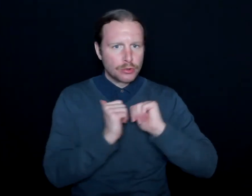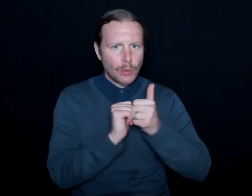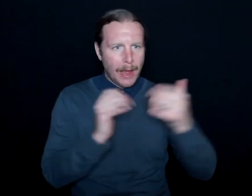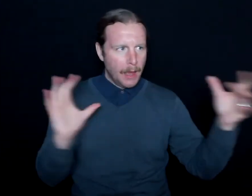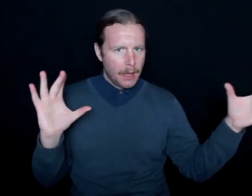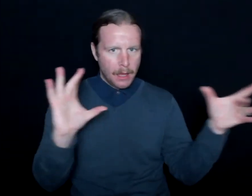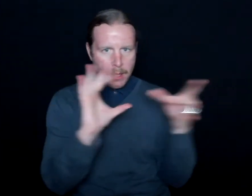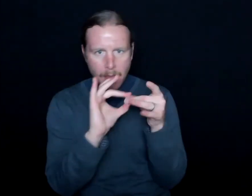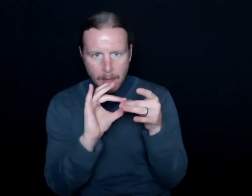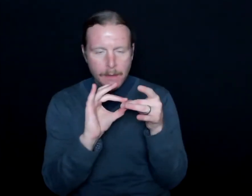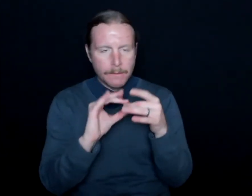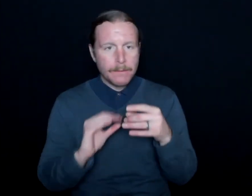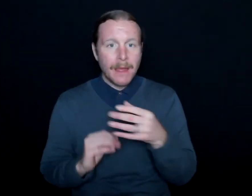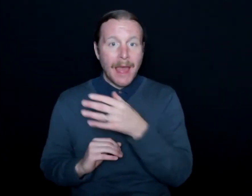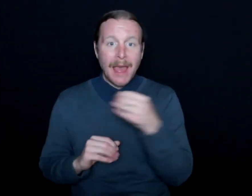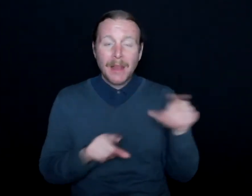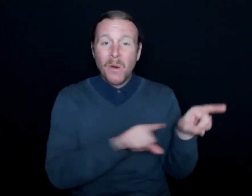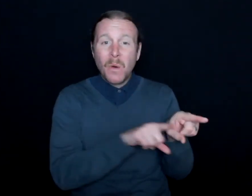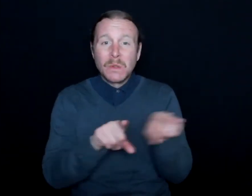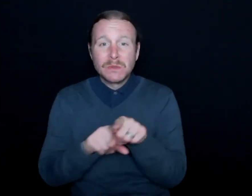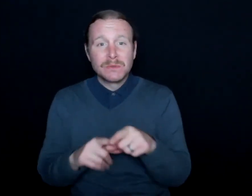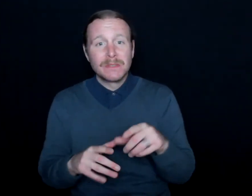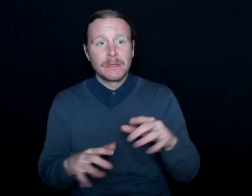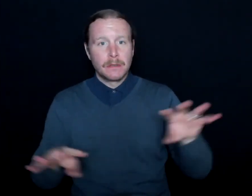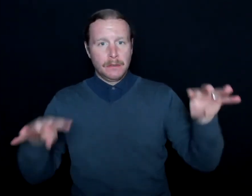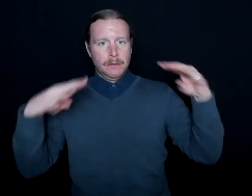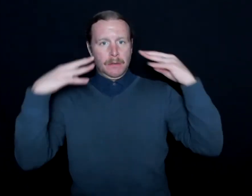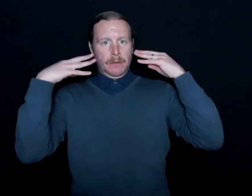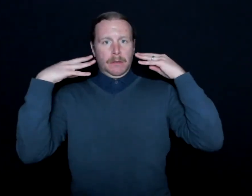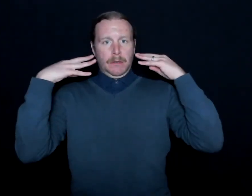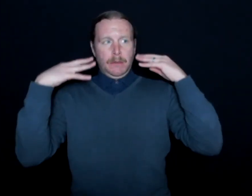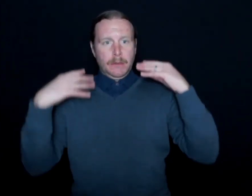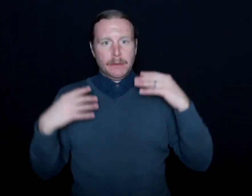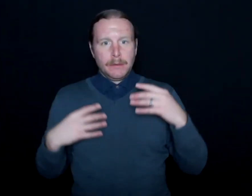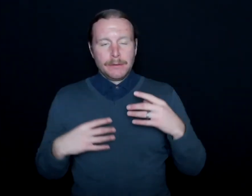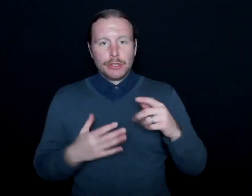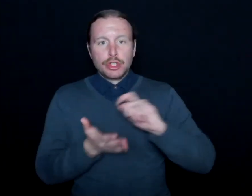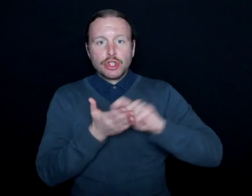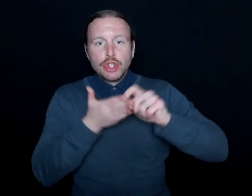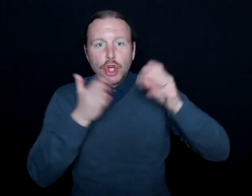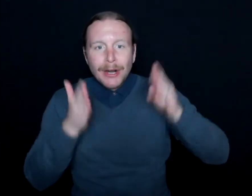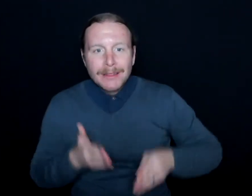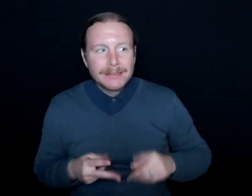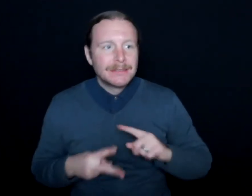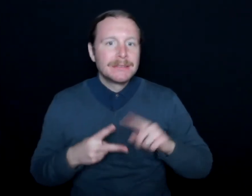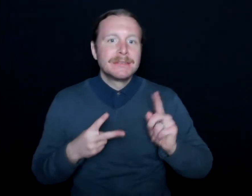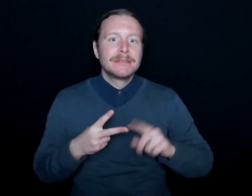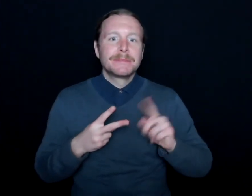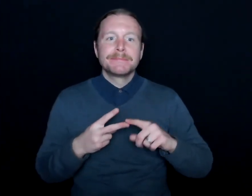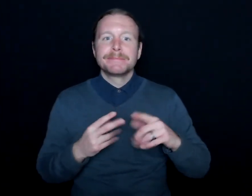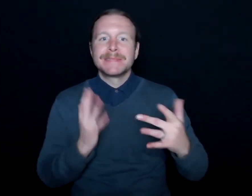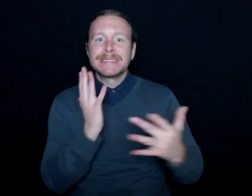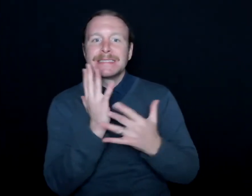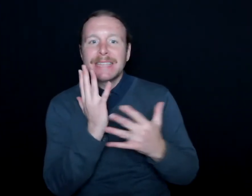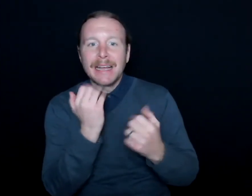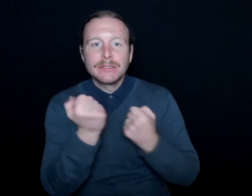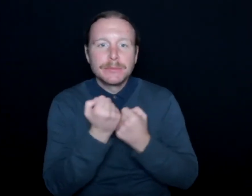And also, there's all this attention on me. Journalists, tech support, the president,